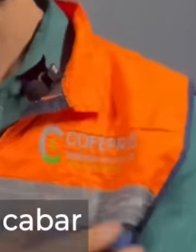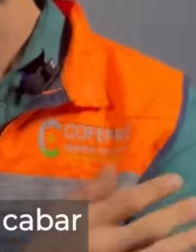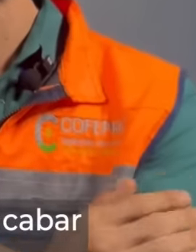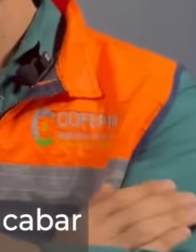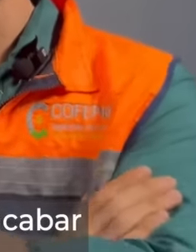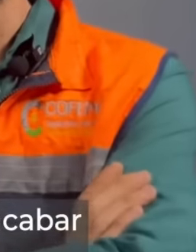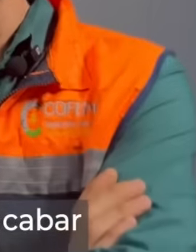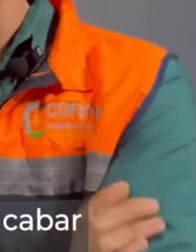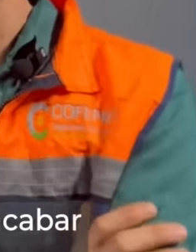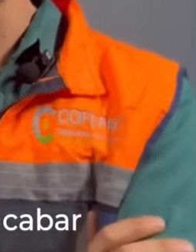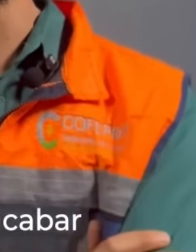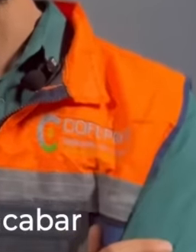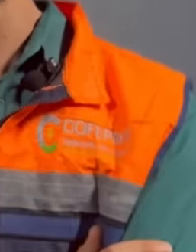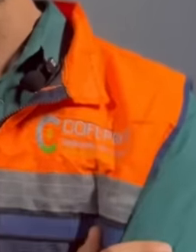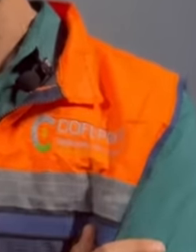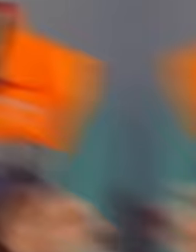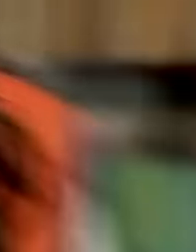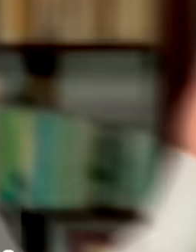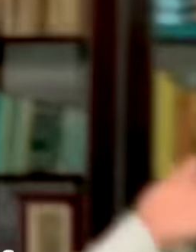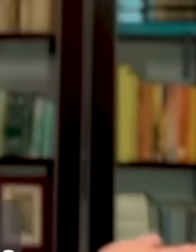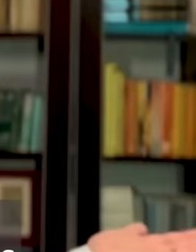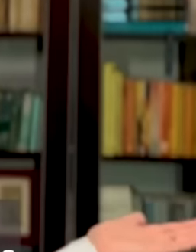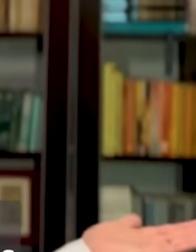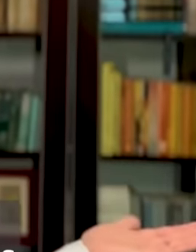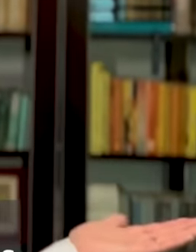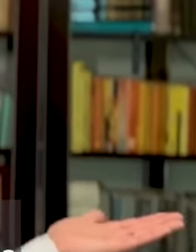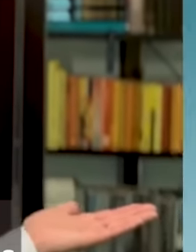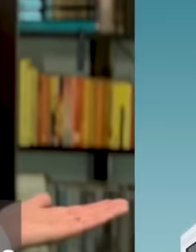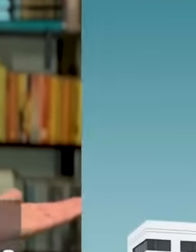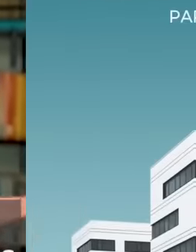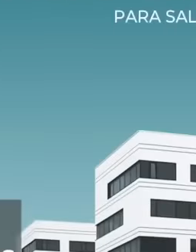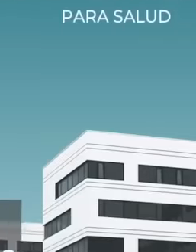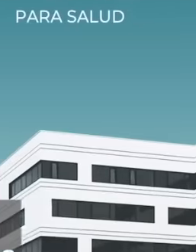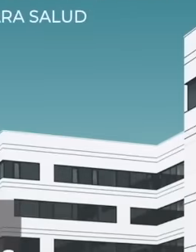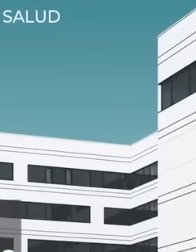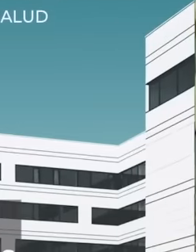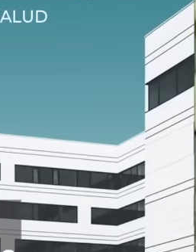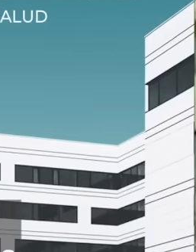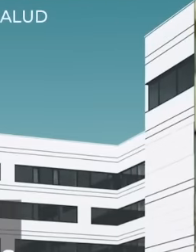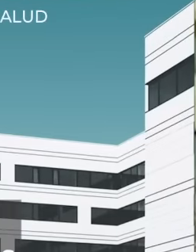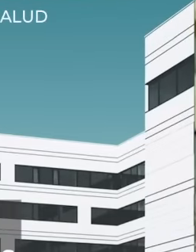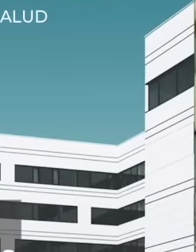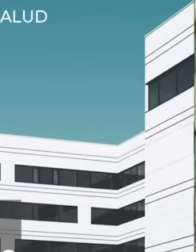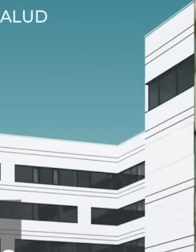put an end to these criminal practices, we publish a clear guide on the requirements that